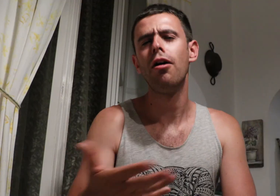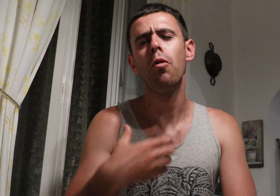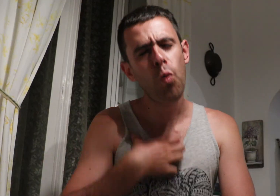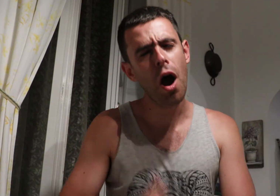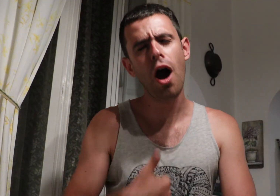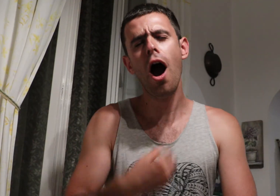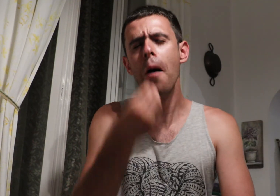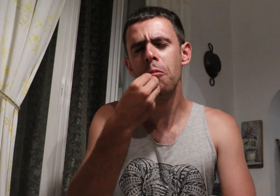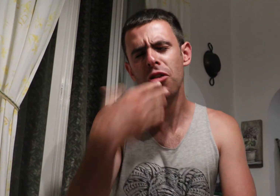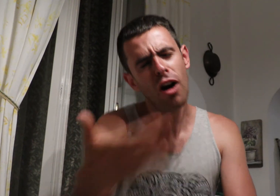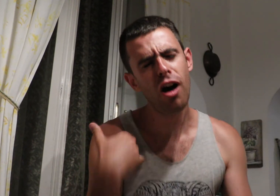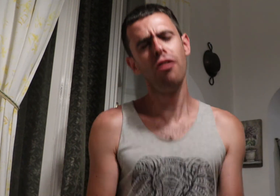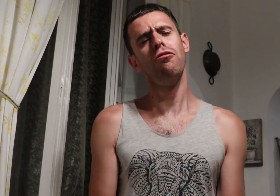HEY! I want to eat some too!